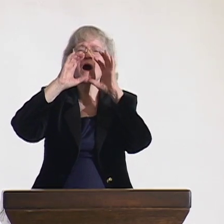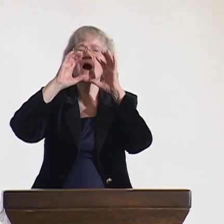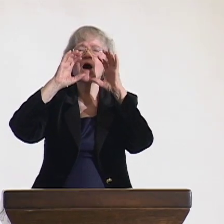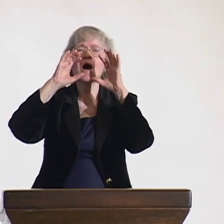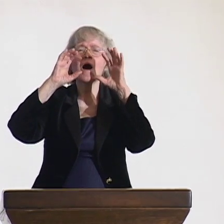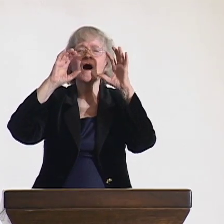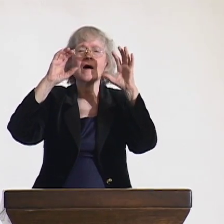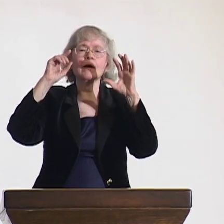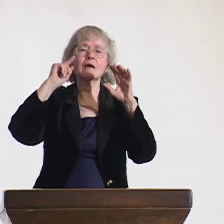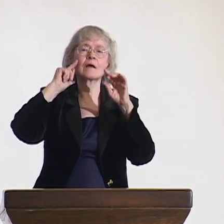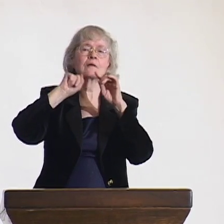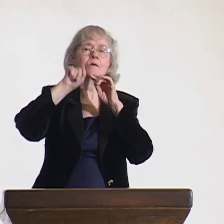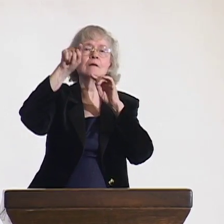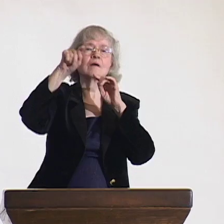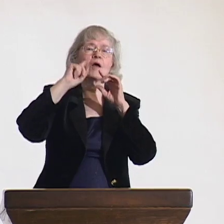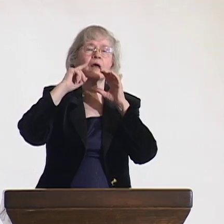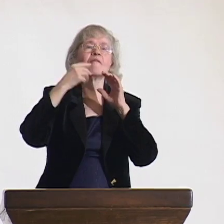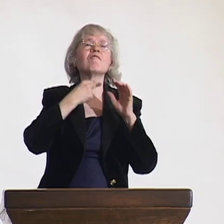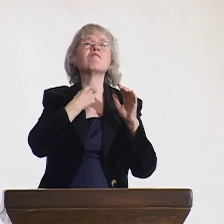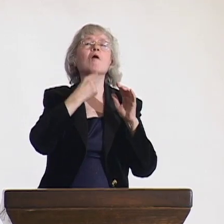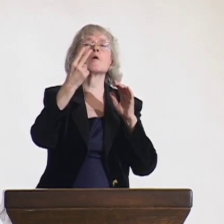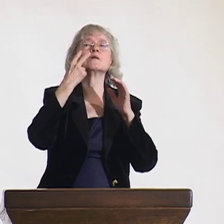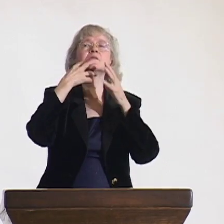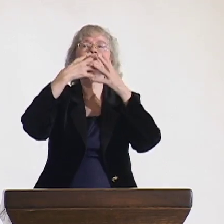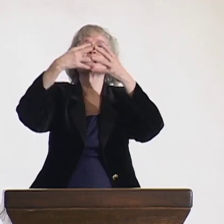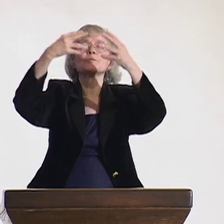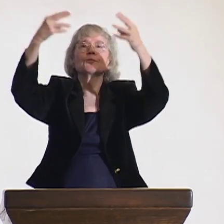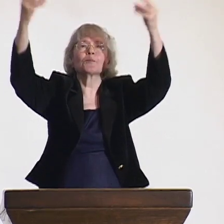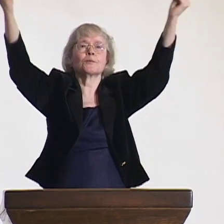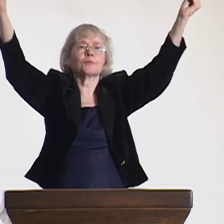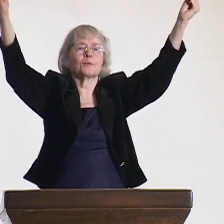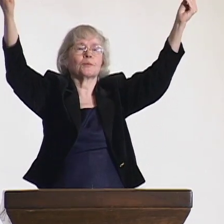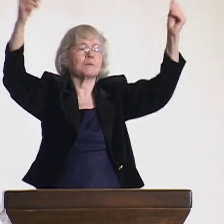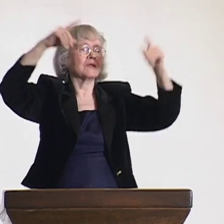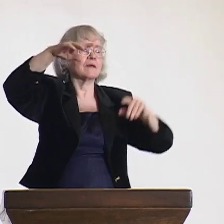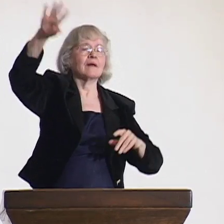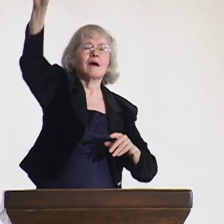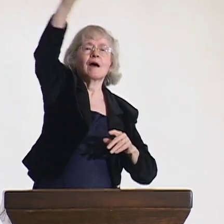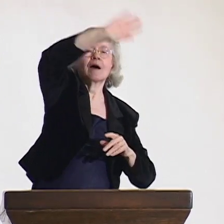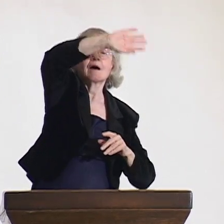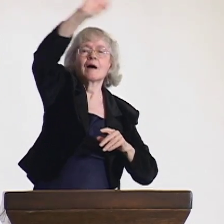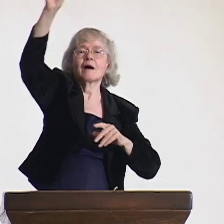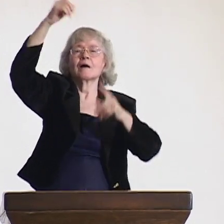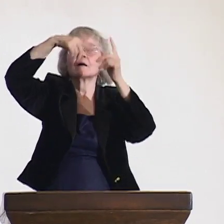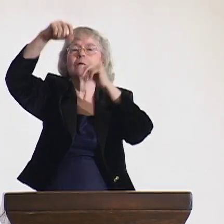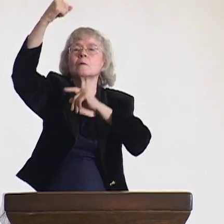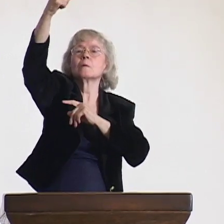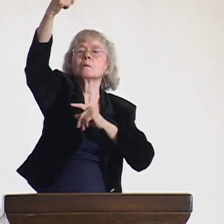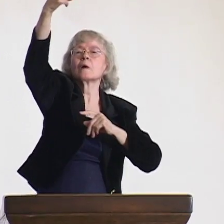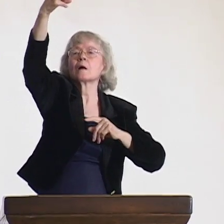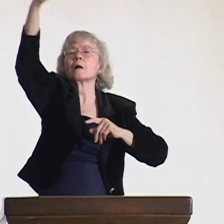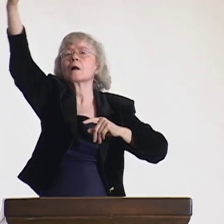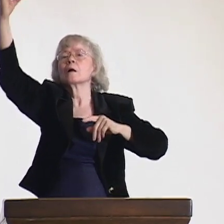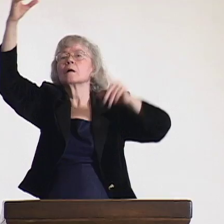to communicate with one another. So they used a visual language, or sign language,